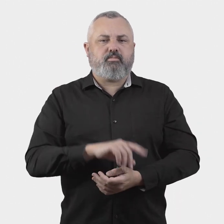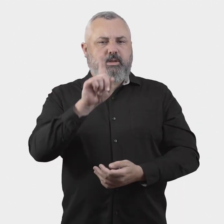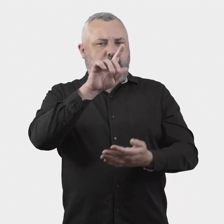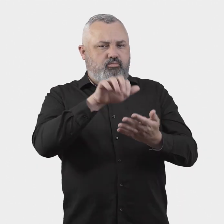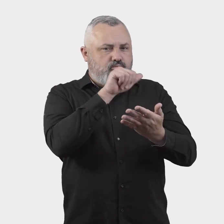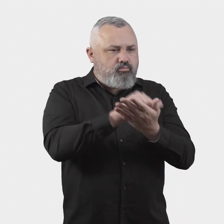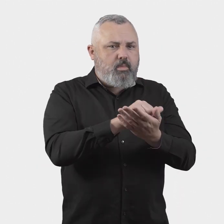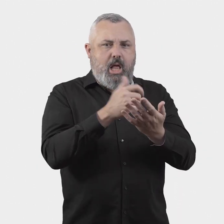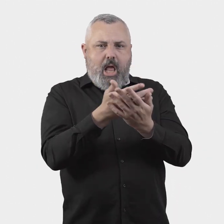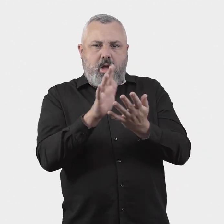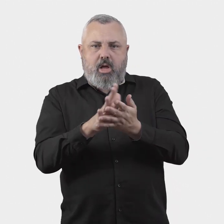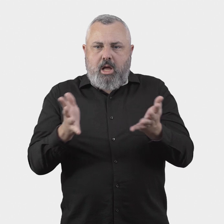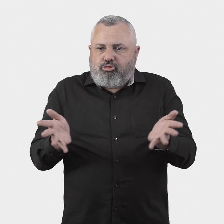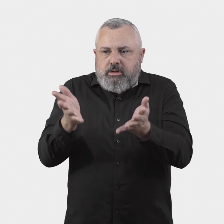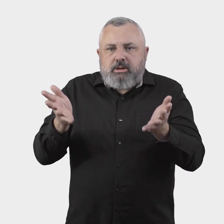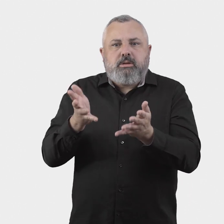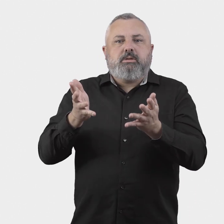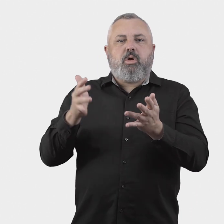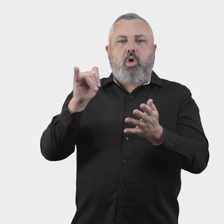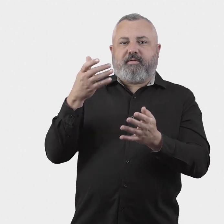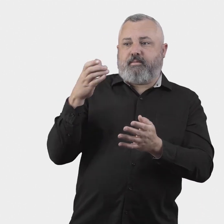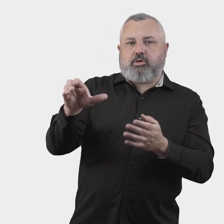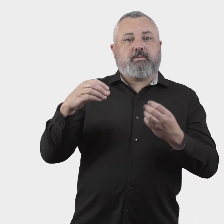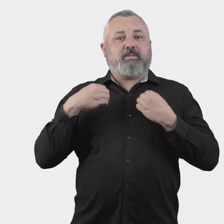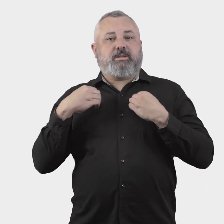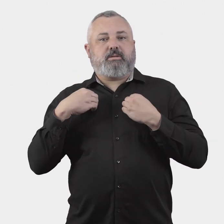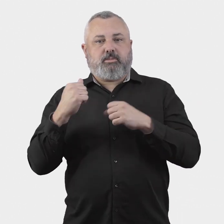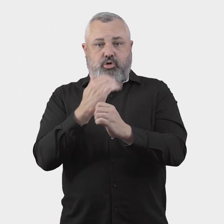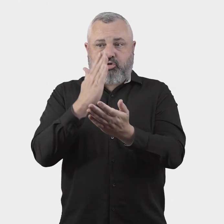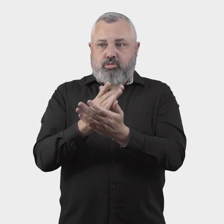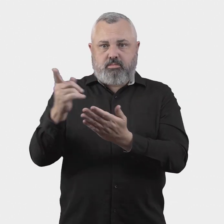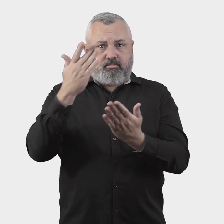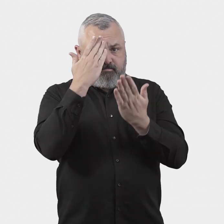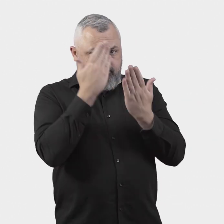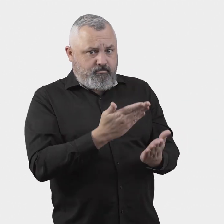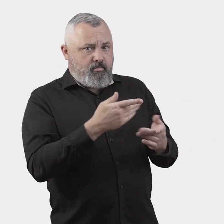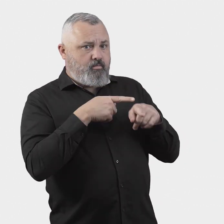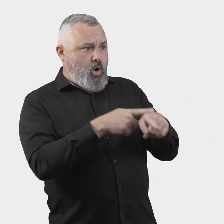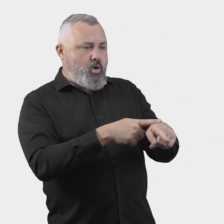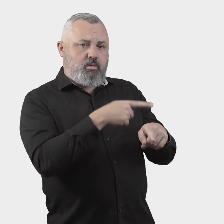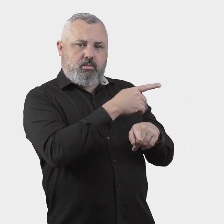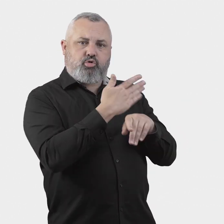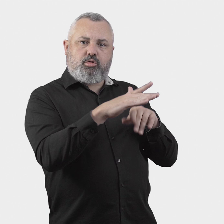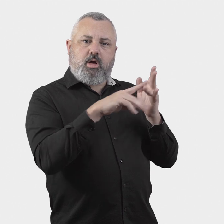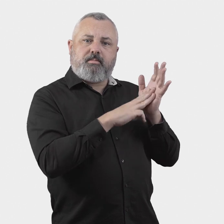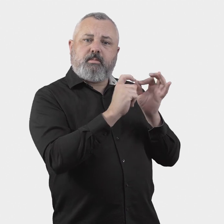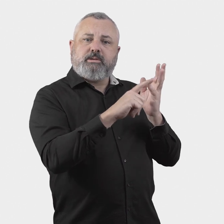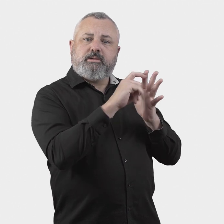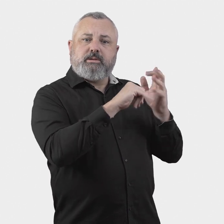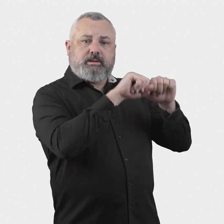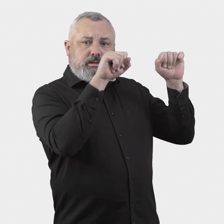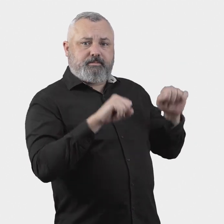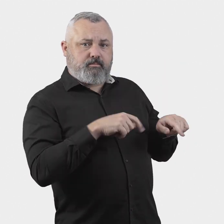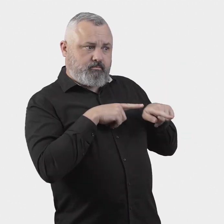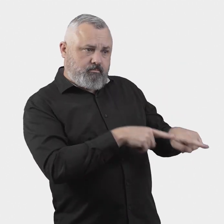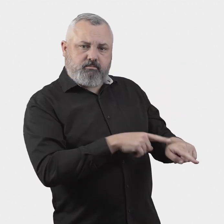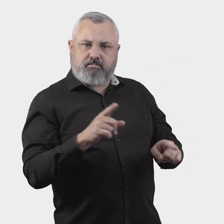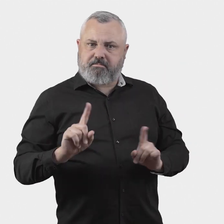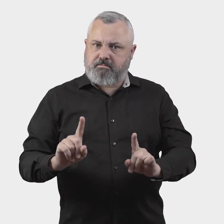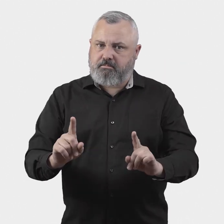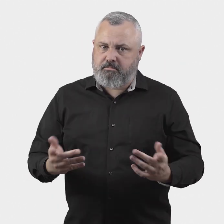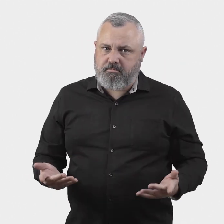23. What enforcement arrangements are appropriate to achieve compliance with the Aviation Industry Ombuds Scheme?